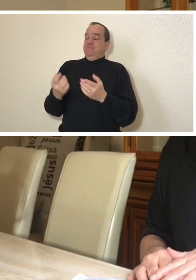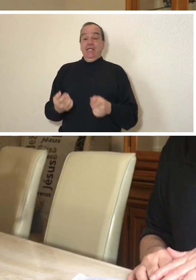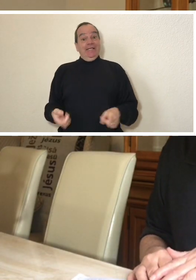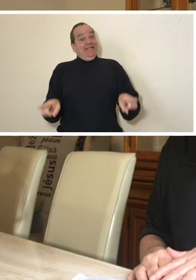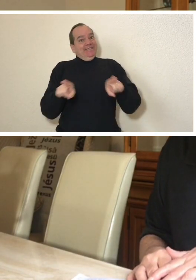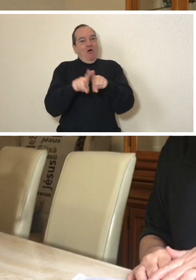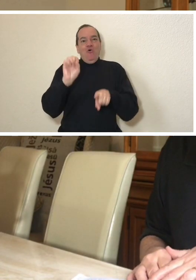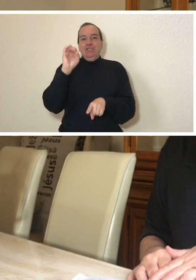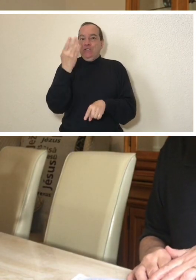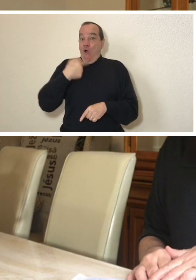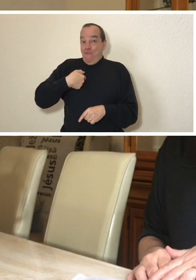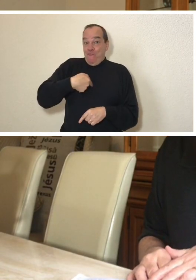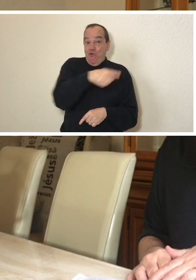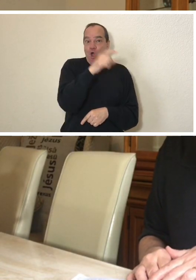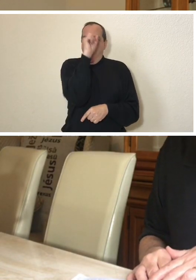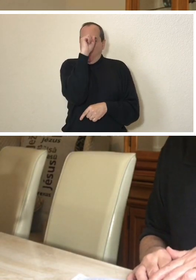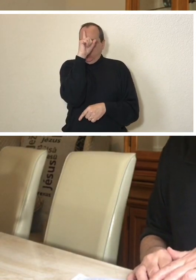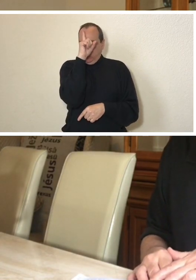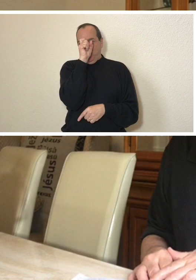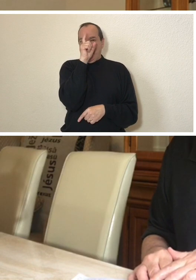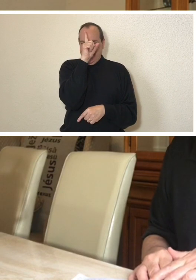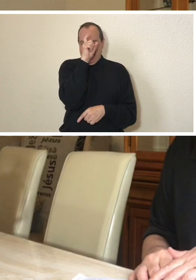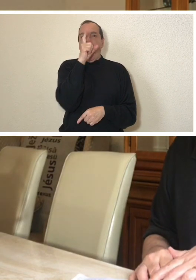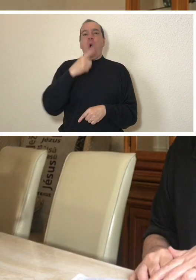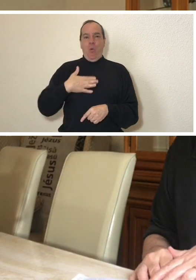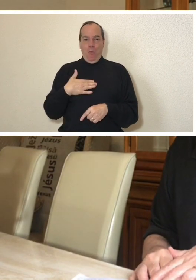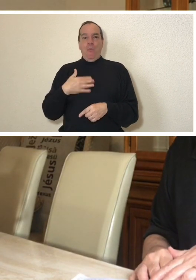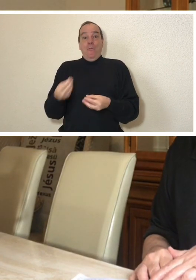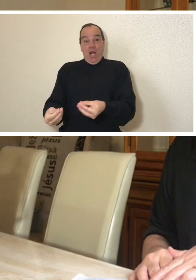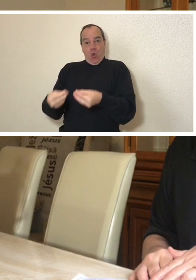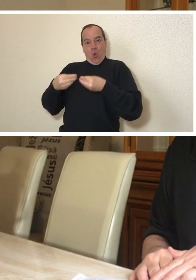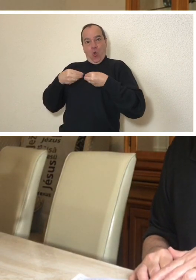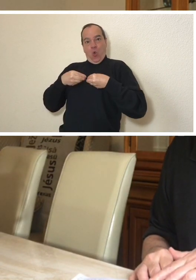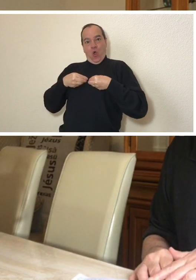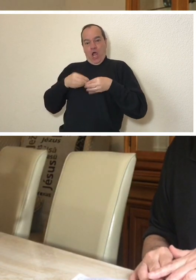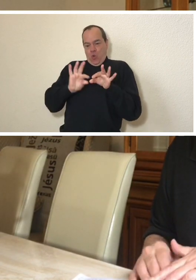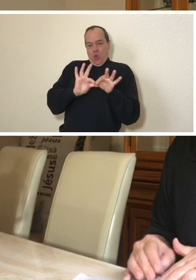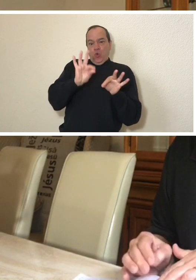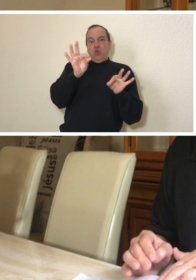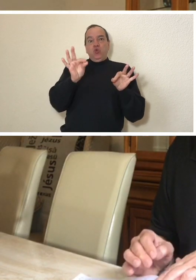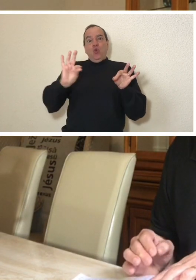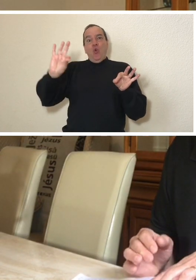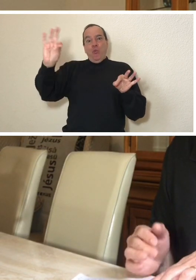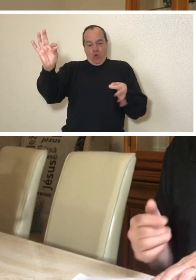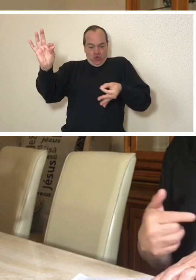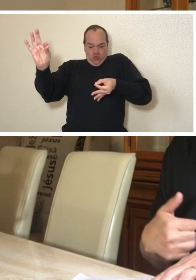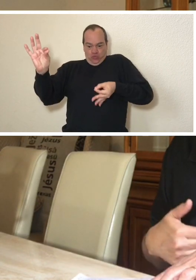I then checked into the hospital to put the feeding tube